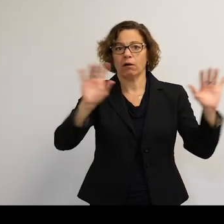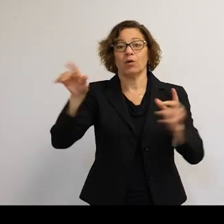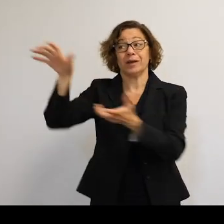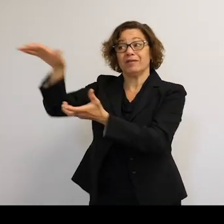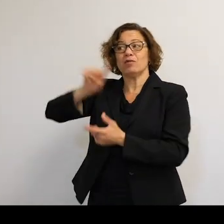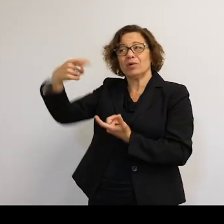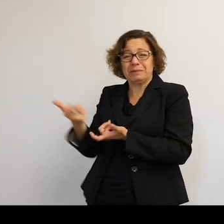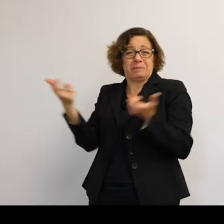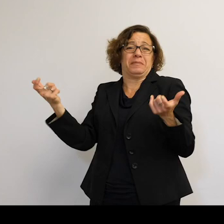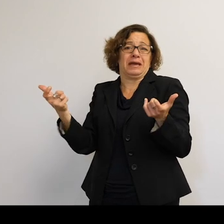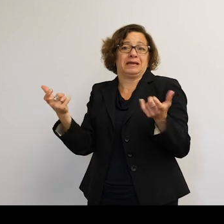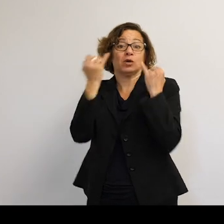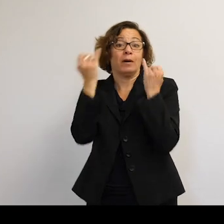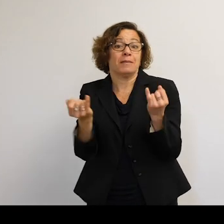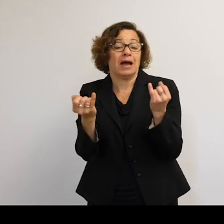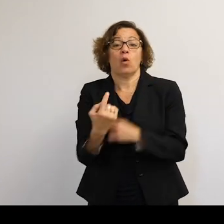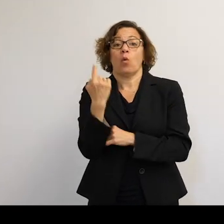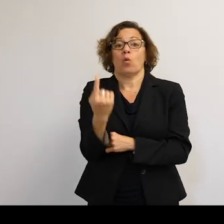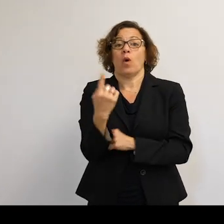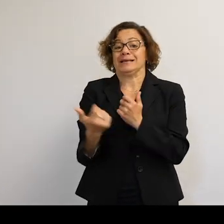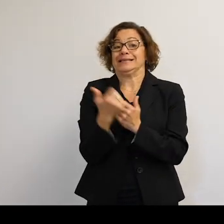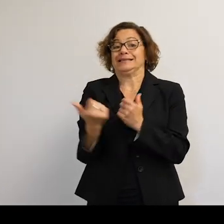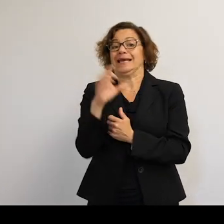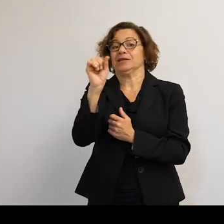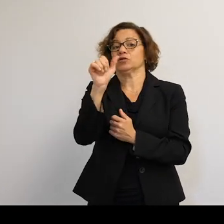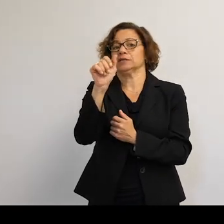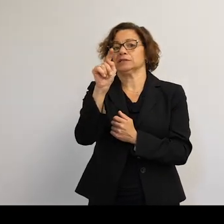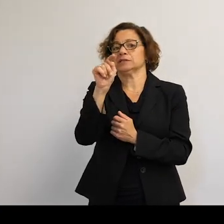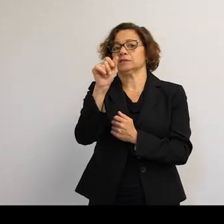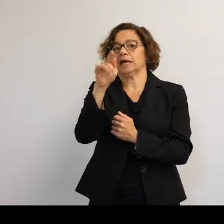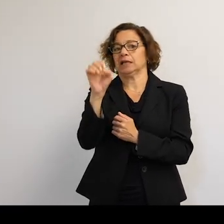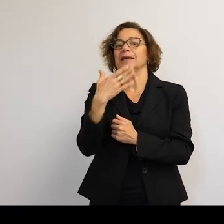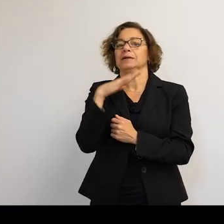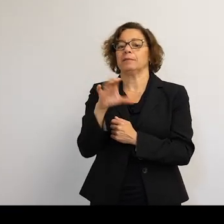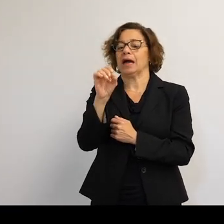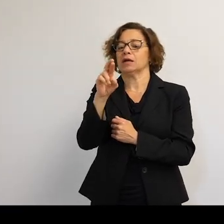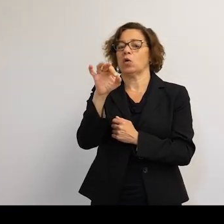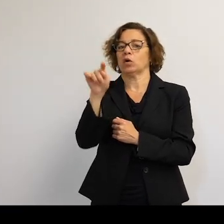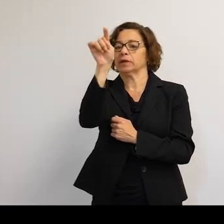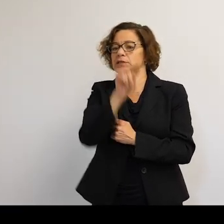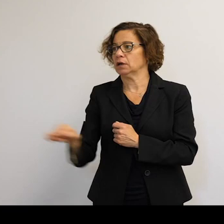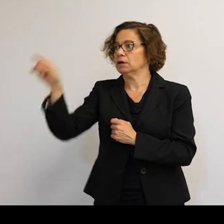So you can imagine if there's a single dangerous satellite in a very bad orbit, we could remove it.